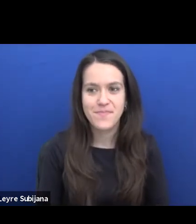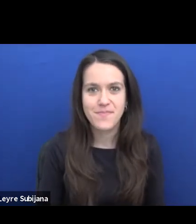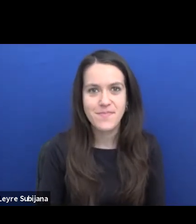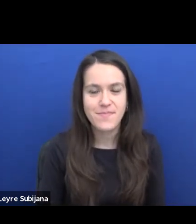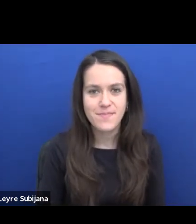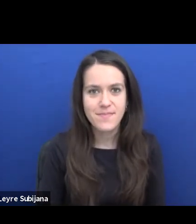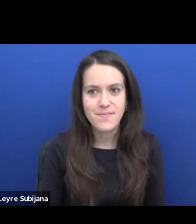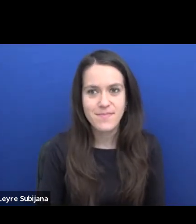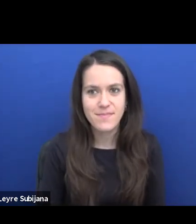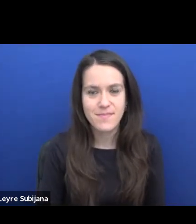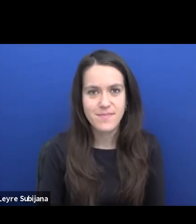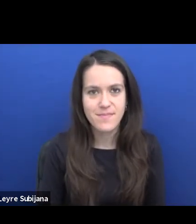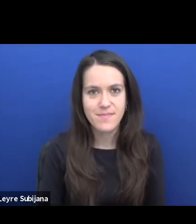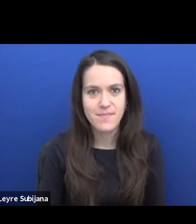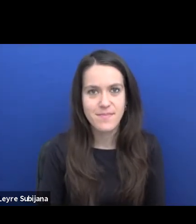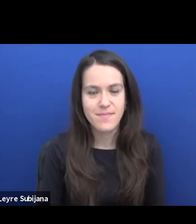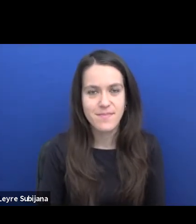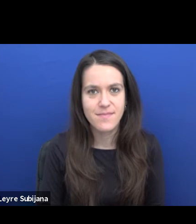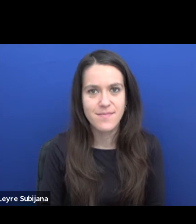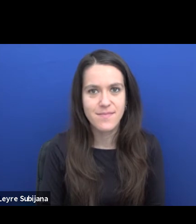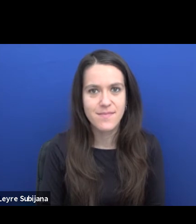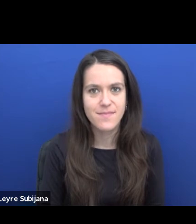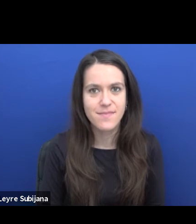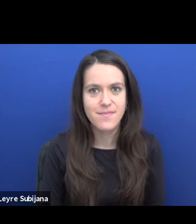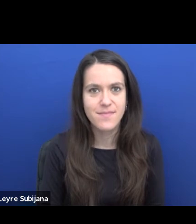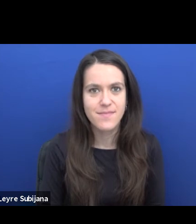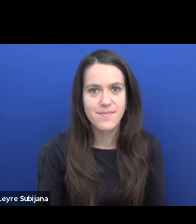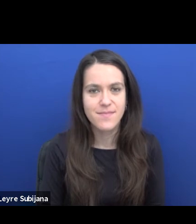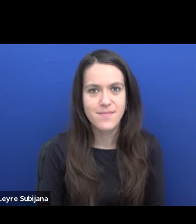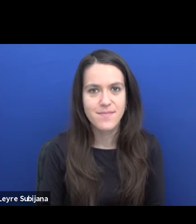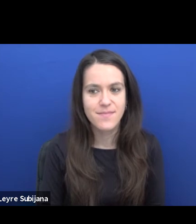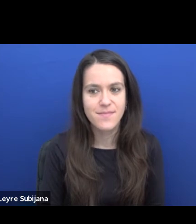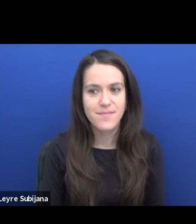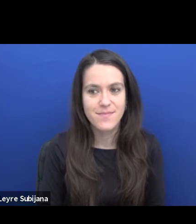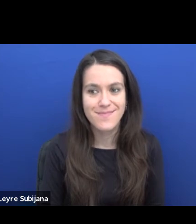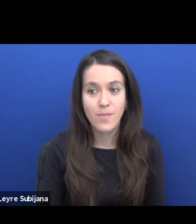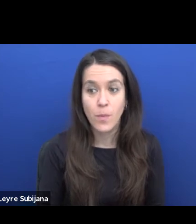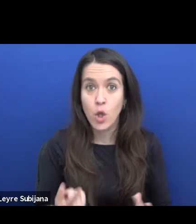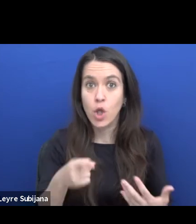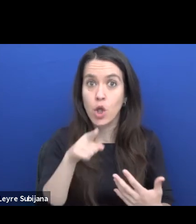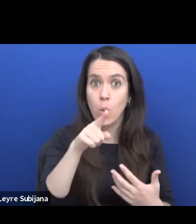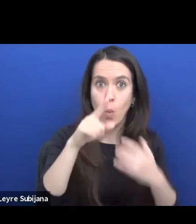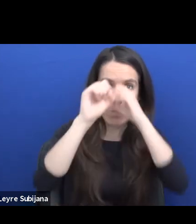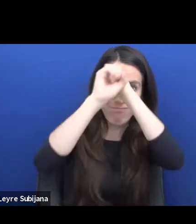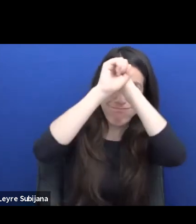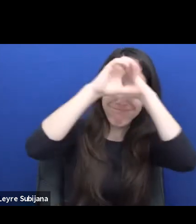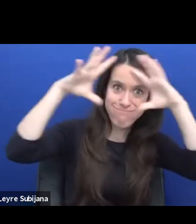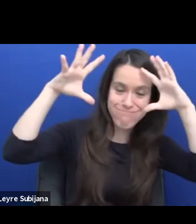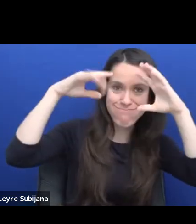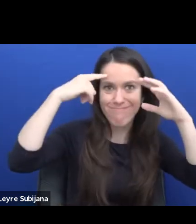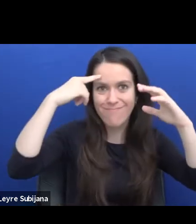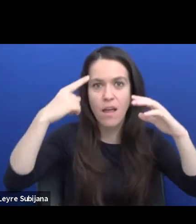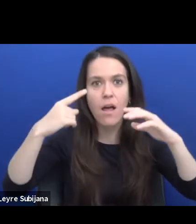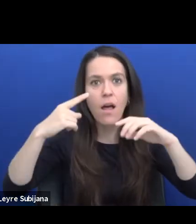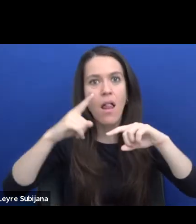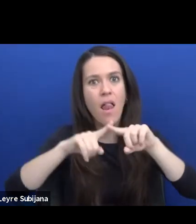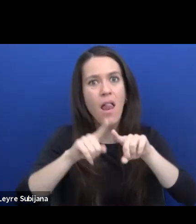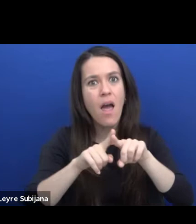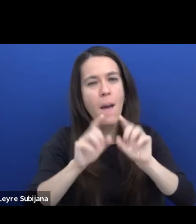To see the thing that you do, don't try to explain it too much.